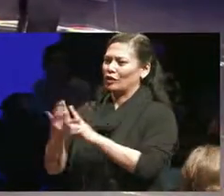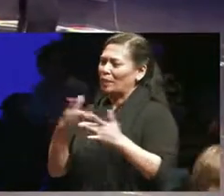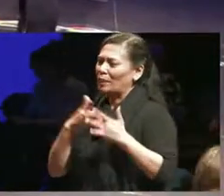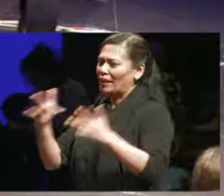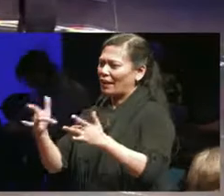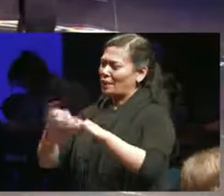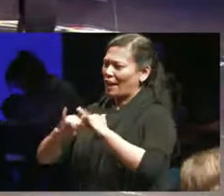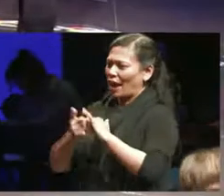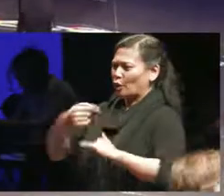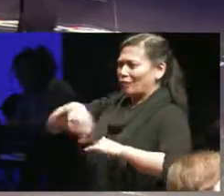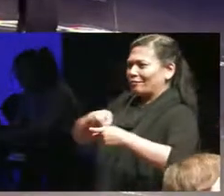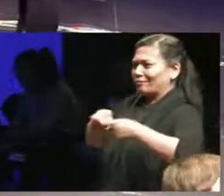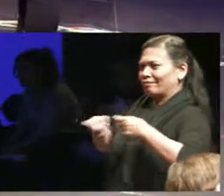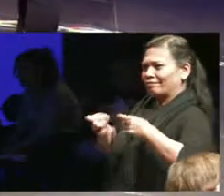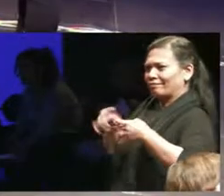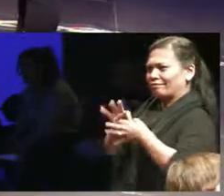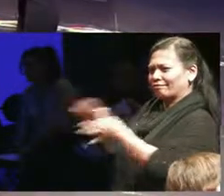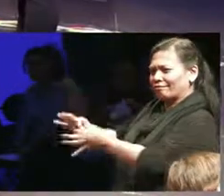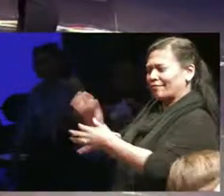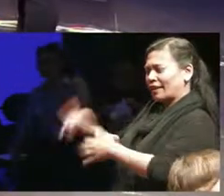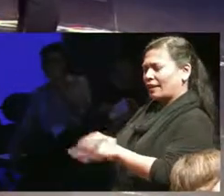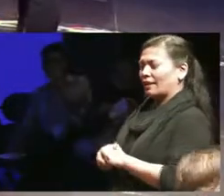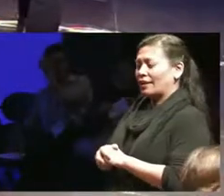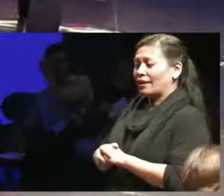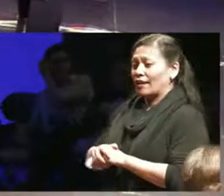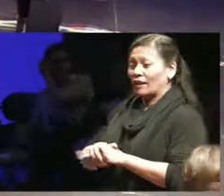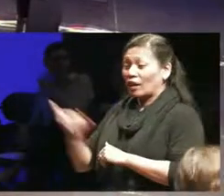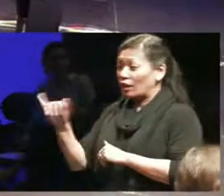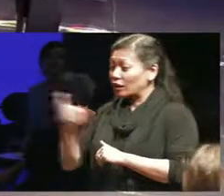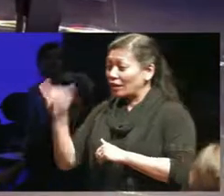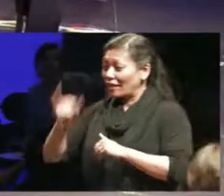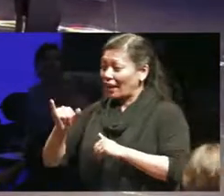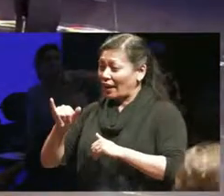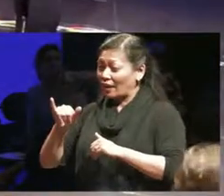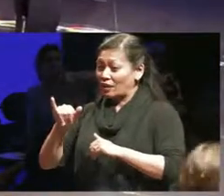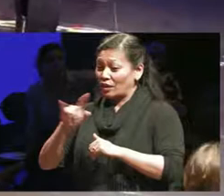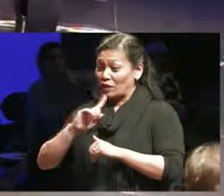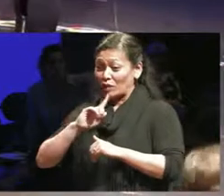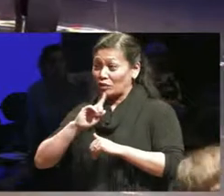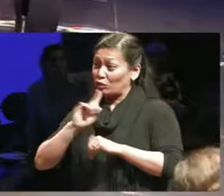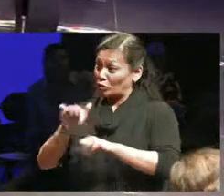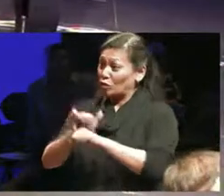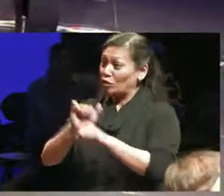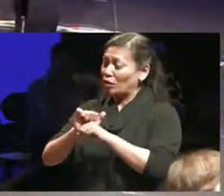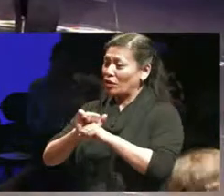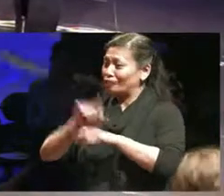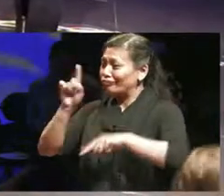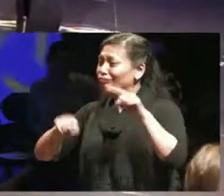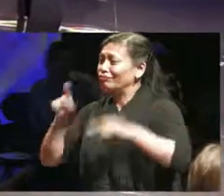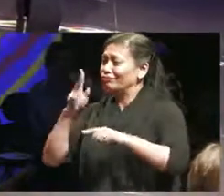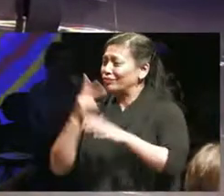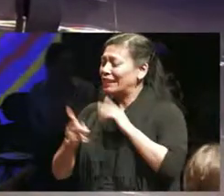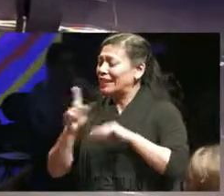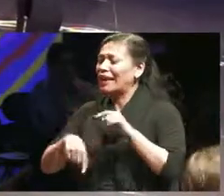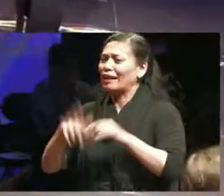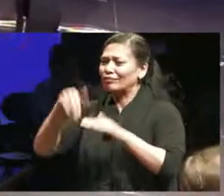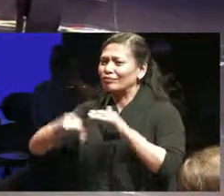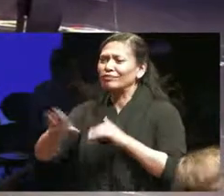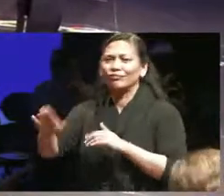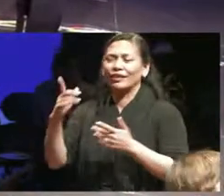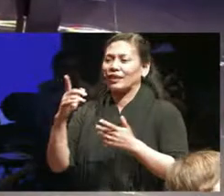and also the precarity real or projected alerts and arts funding and how we may